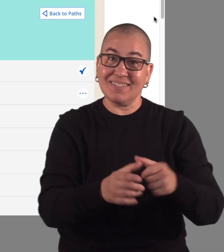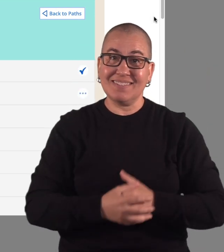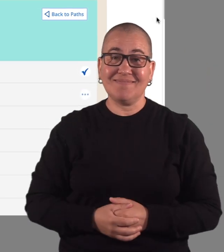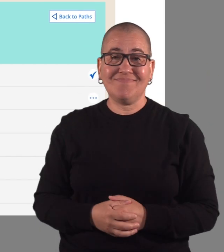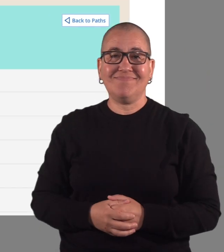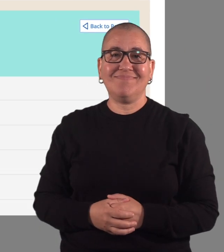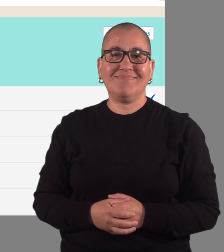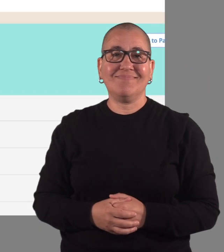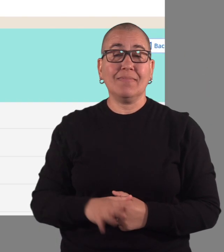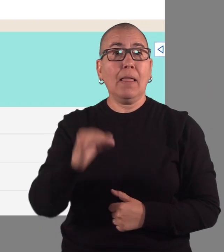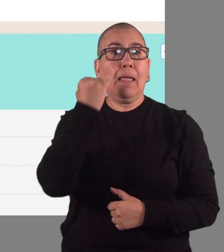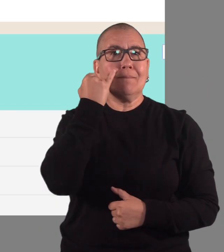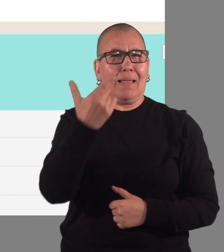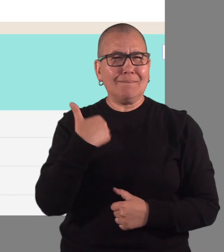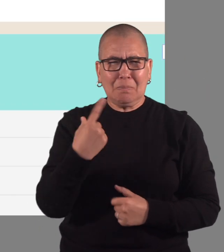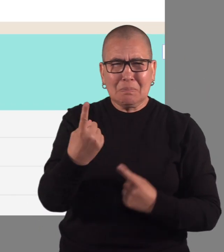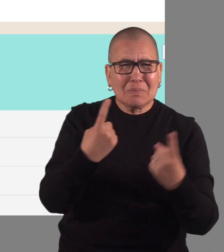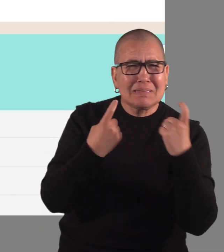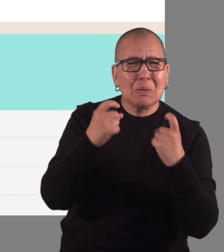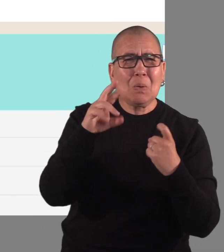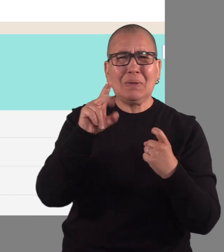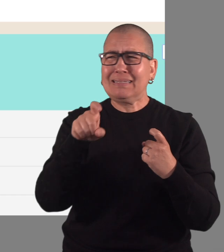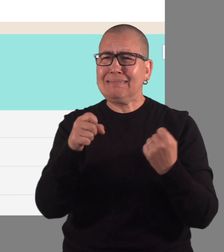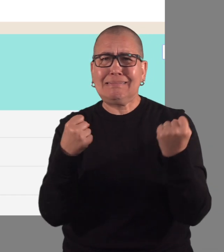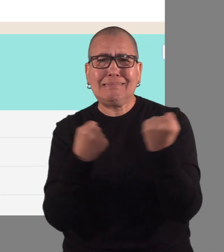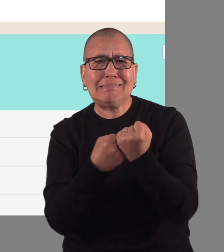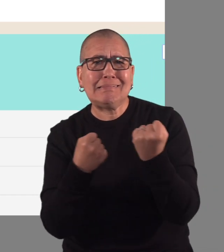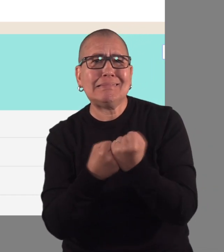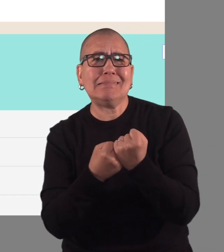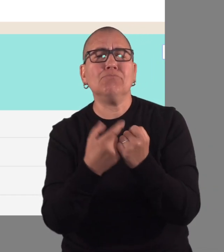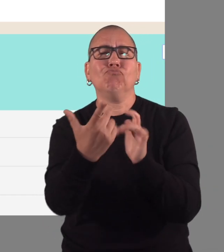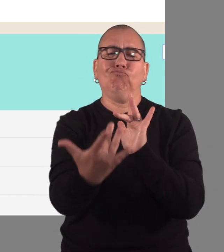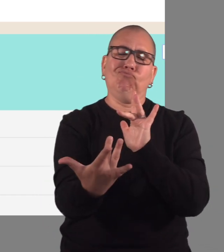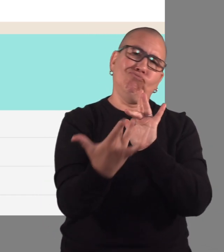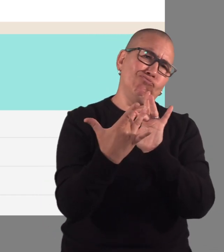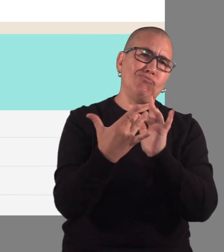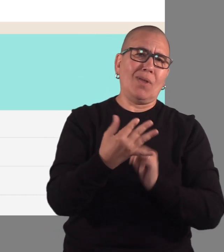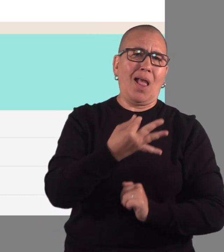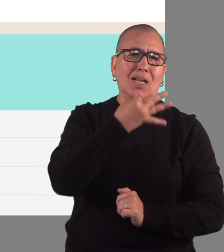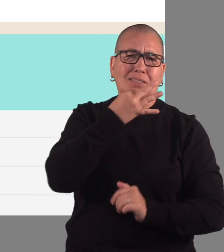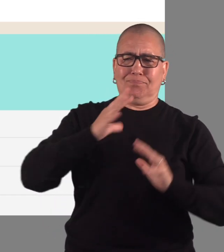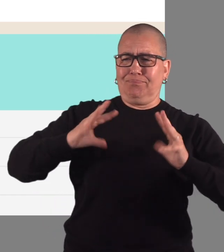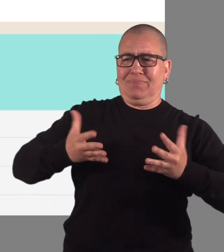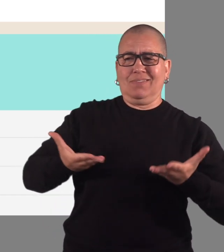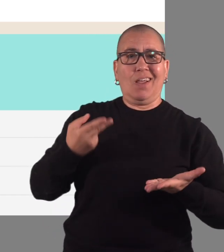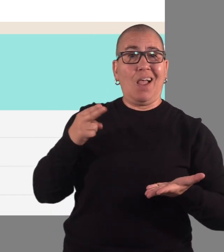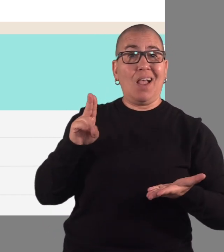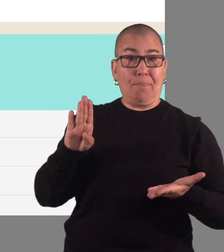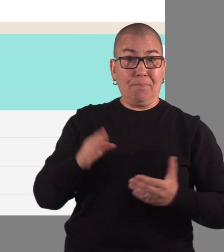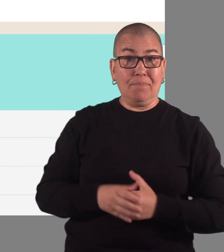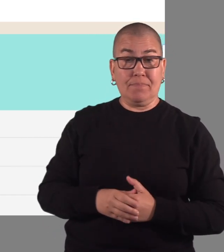If you have questions or need support, contact an expert at the Hub.